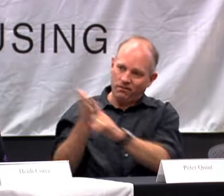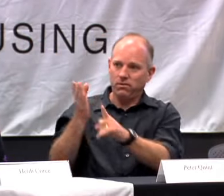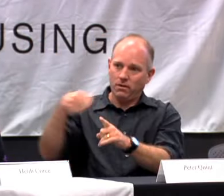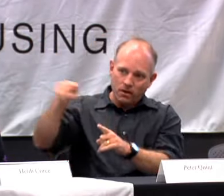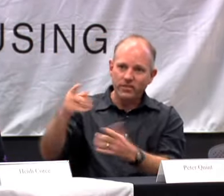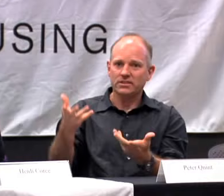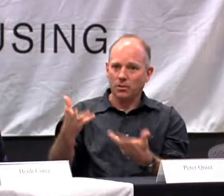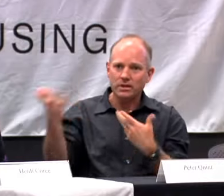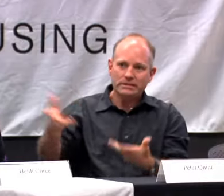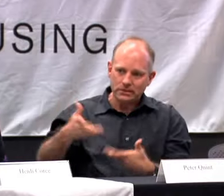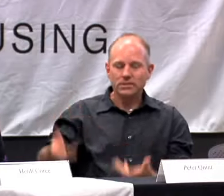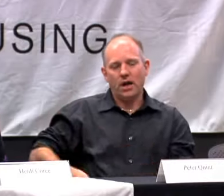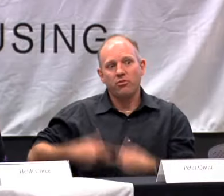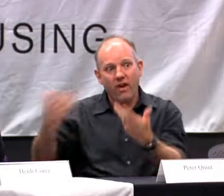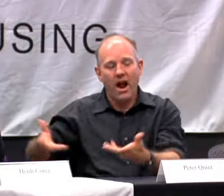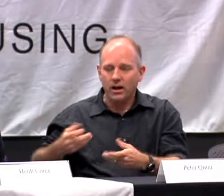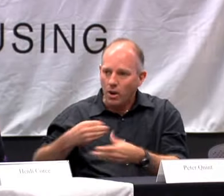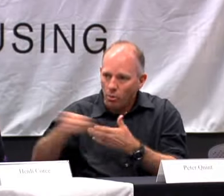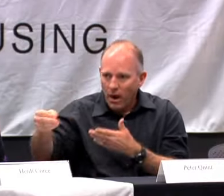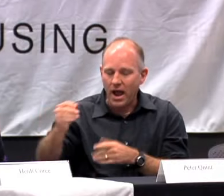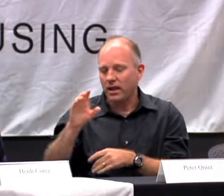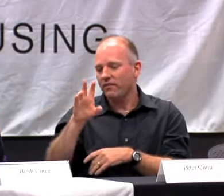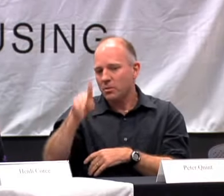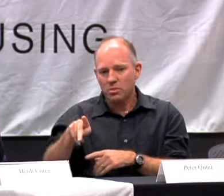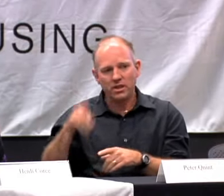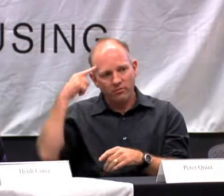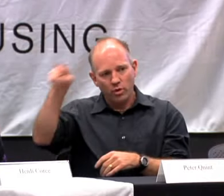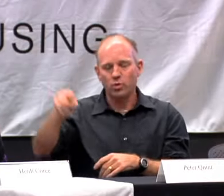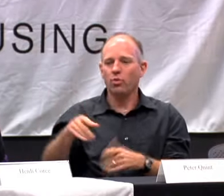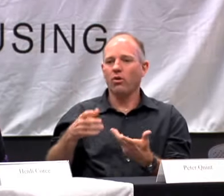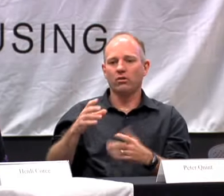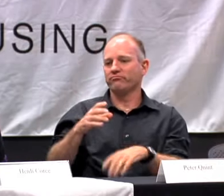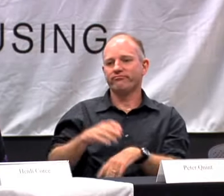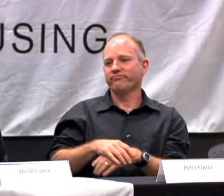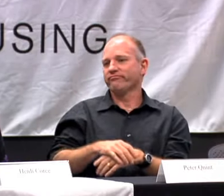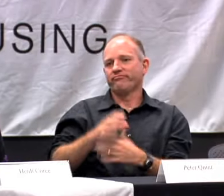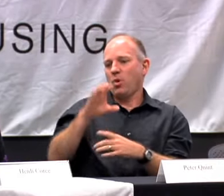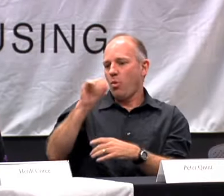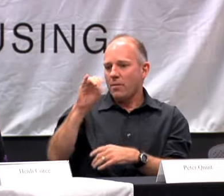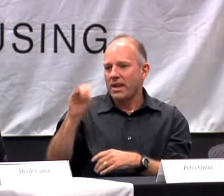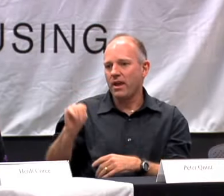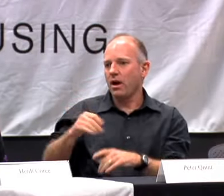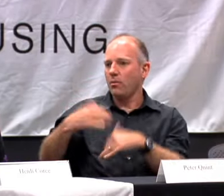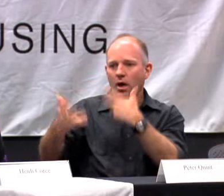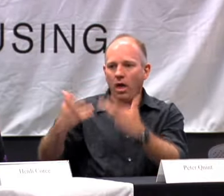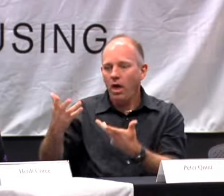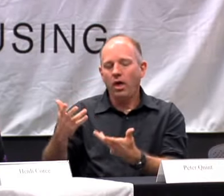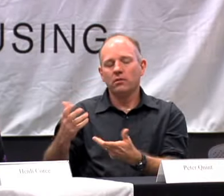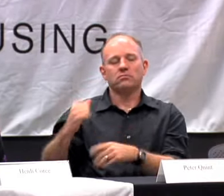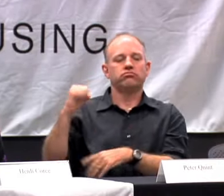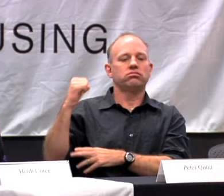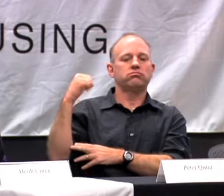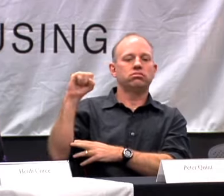SO FOR TWO YEARS HAVE SAID I WILL BUY YOU A VIDEO PHONE. THEY HAVE